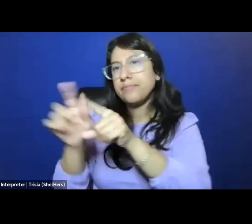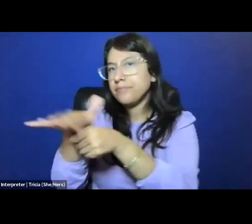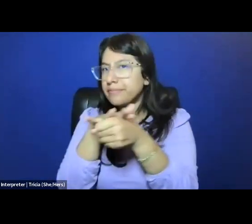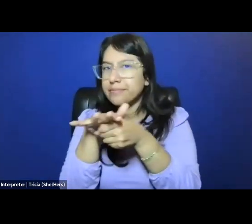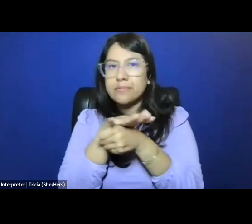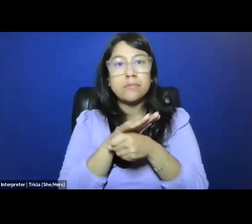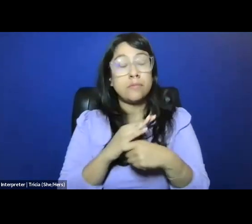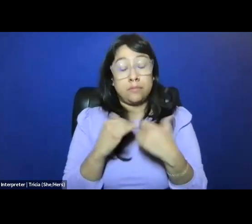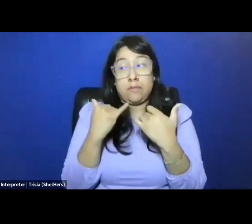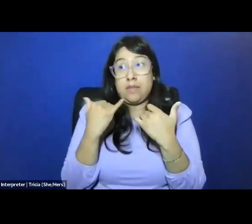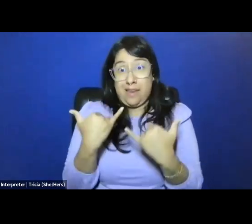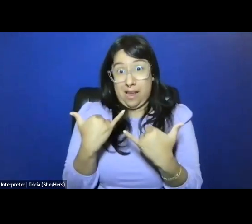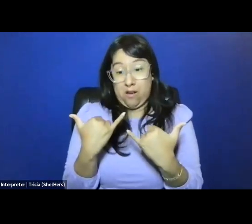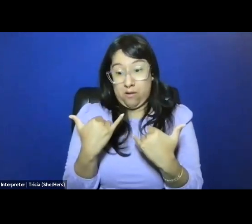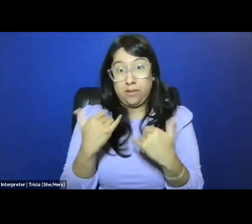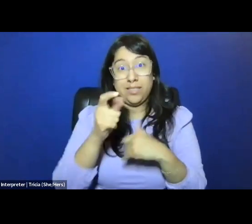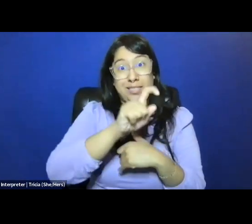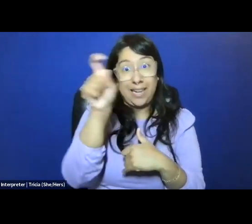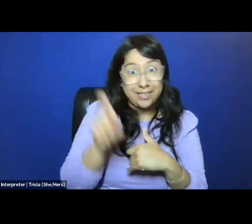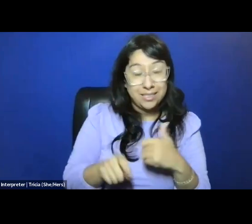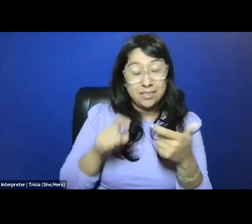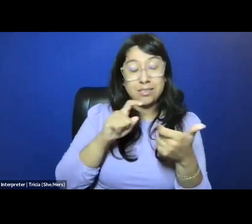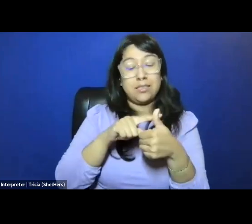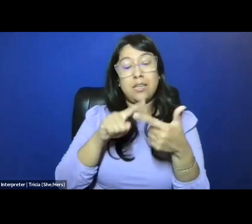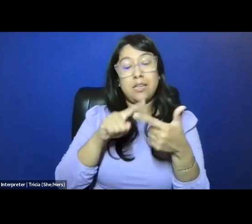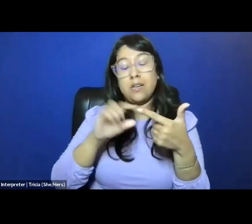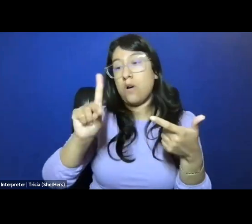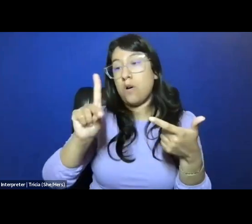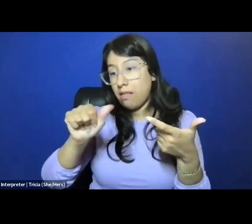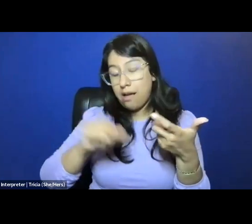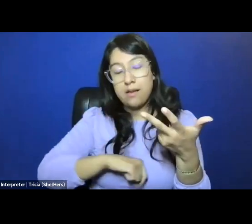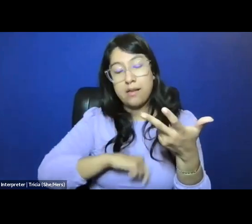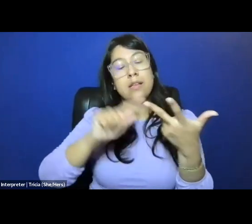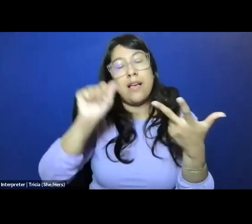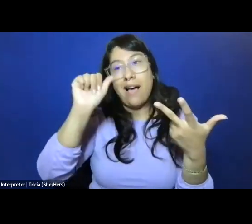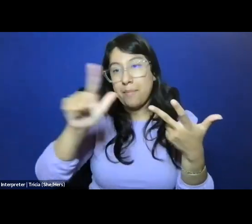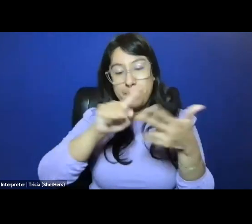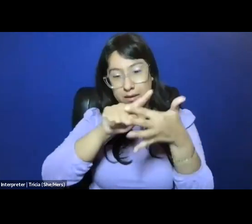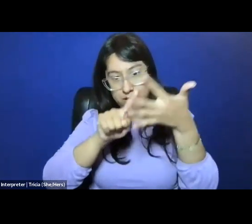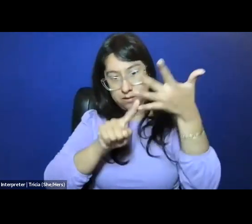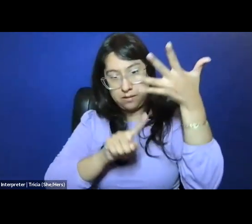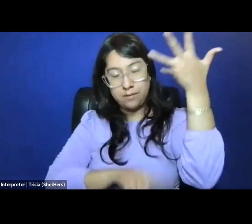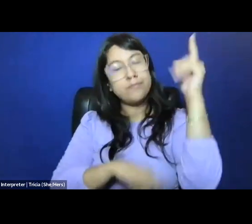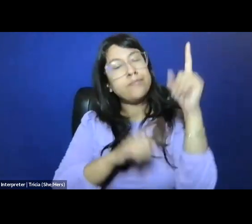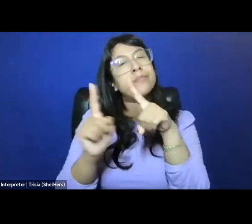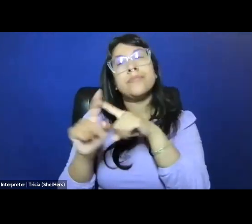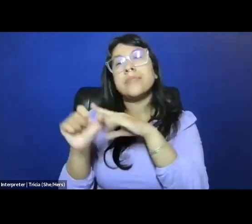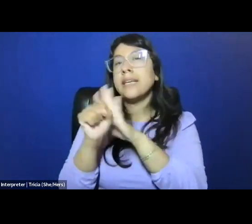So in our present, when Texas, Oklahoma, Alabama and so on are continuing to tighten their grip